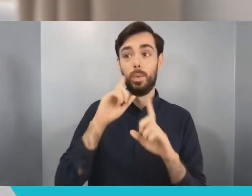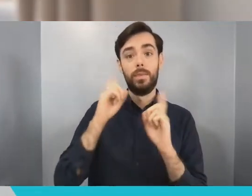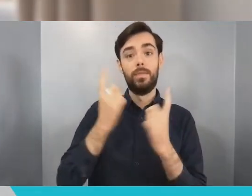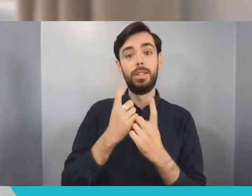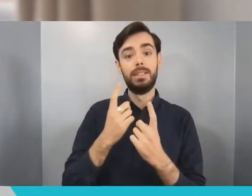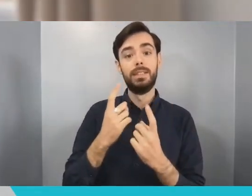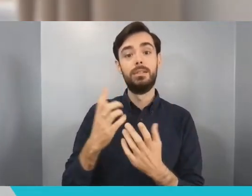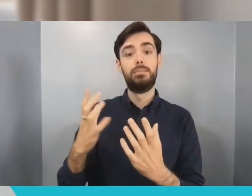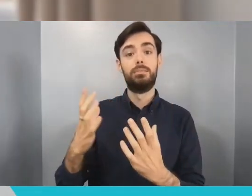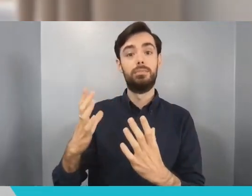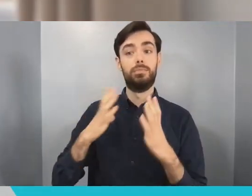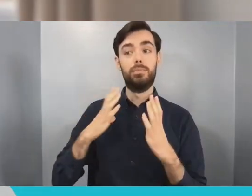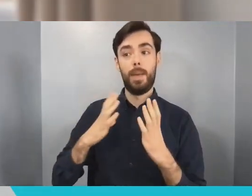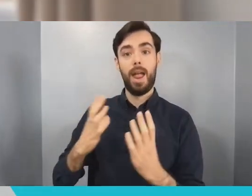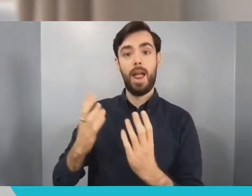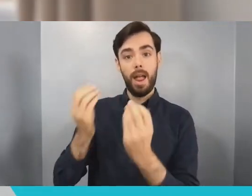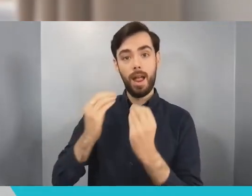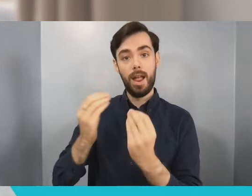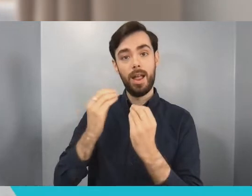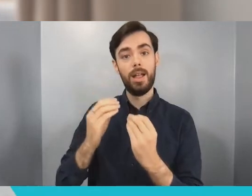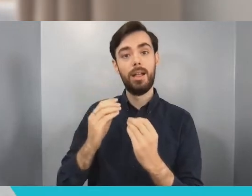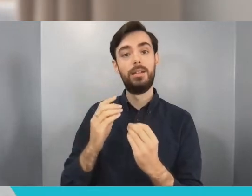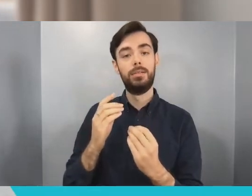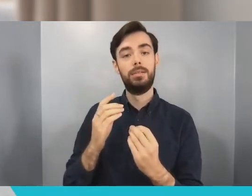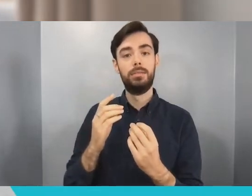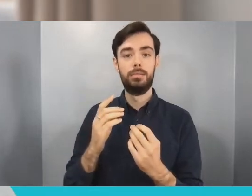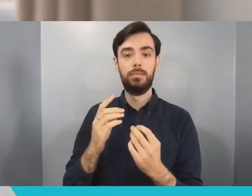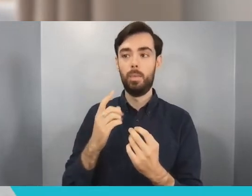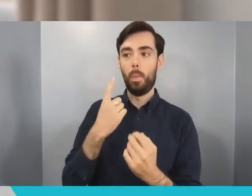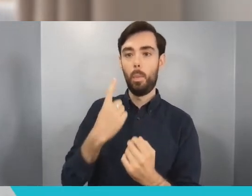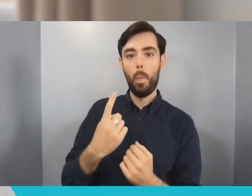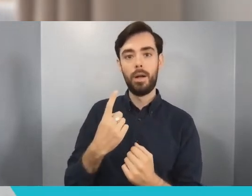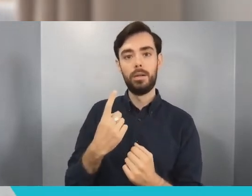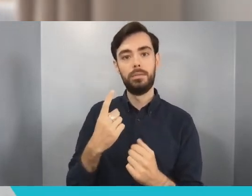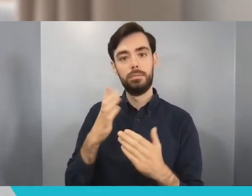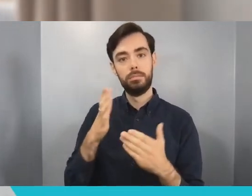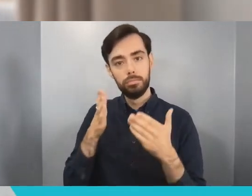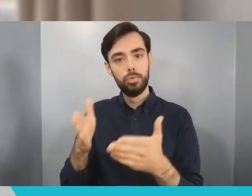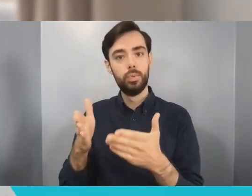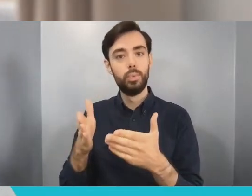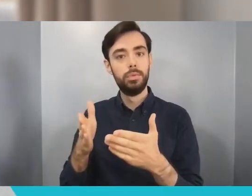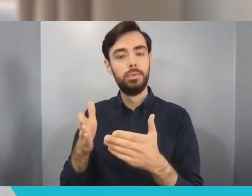one thing for one company and University of Bristol in particular is great at setting